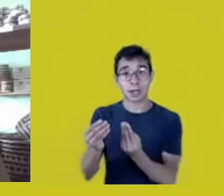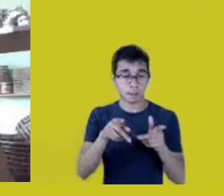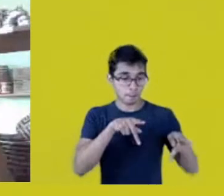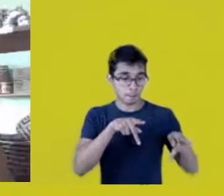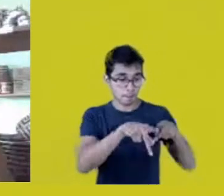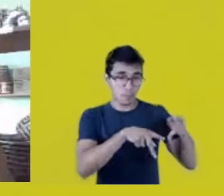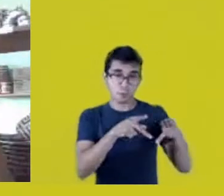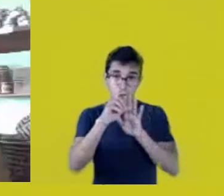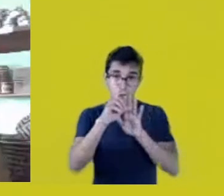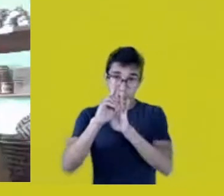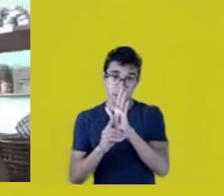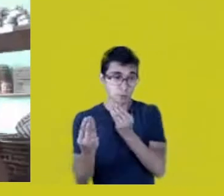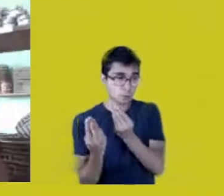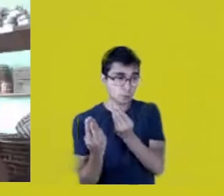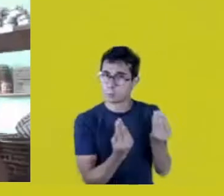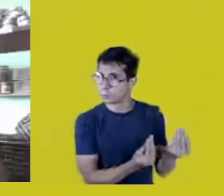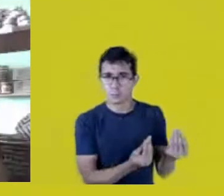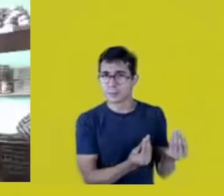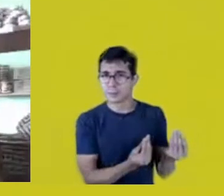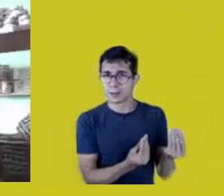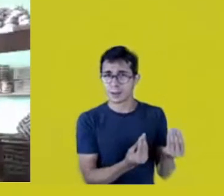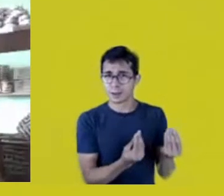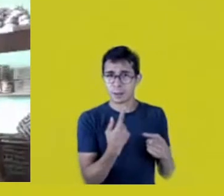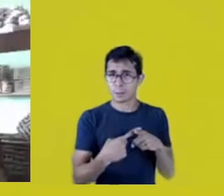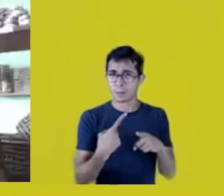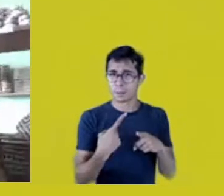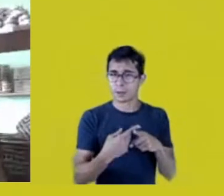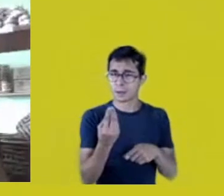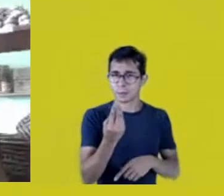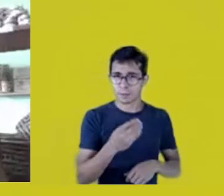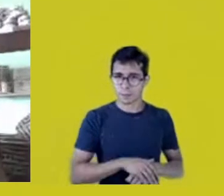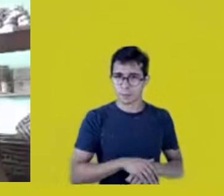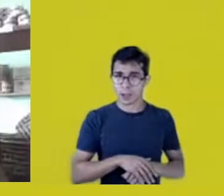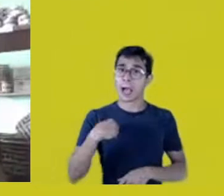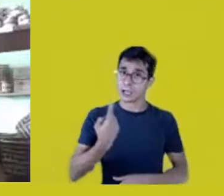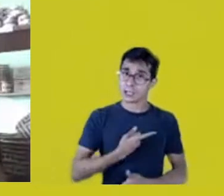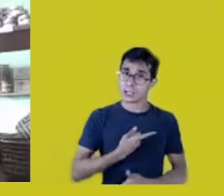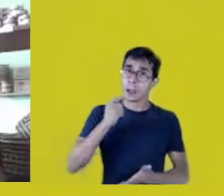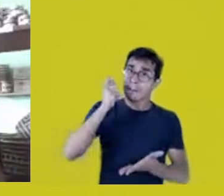There’s a contradiction in the system. We pay royalties to playwrights,